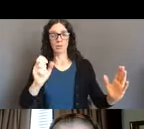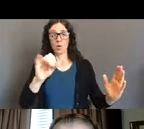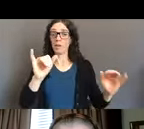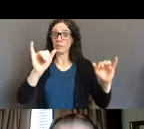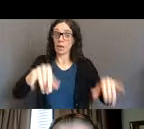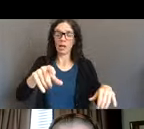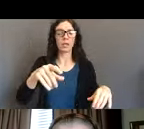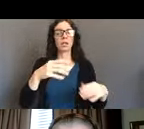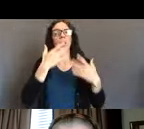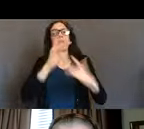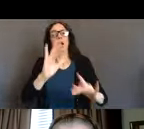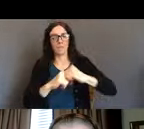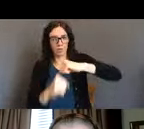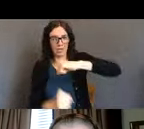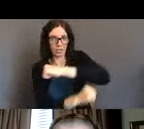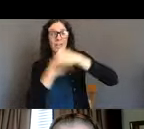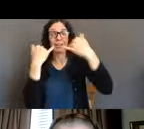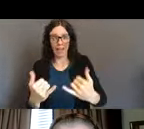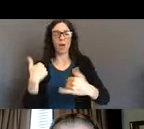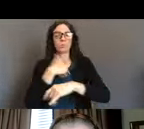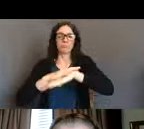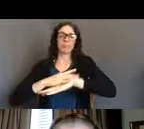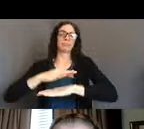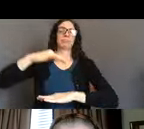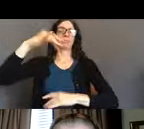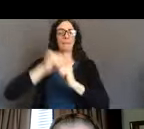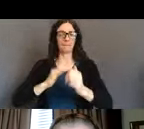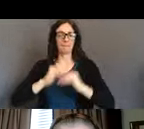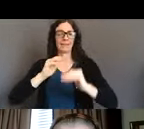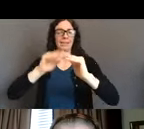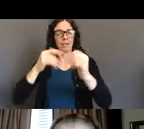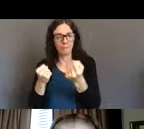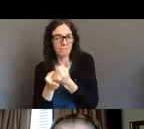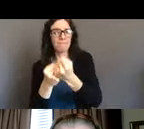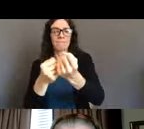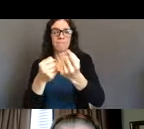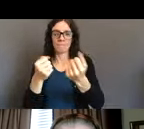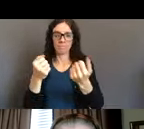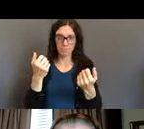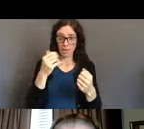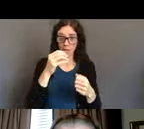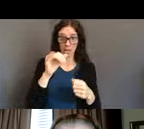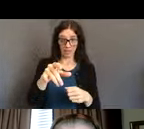and, and the way that people succeeded in that was telling stories of their